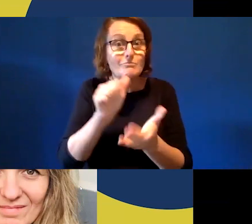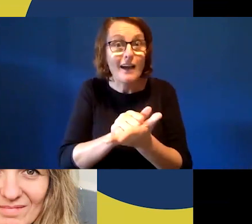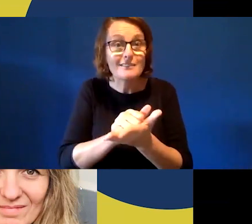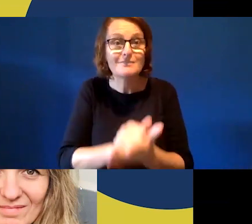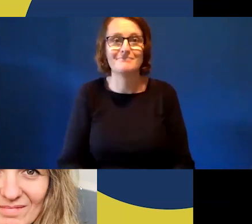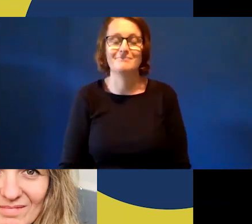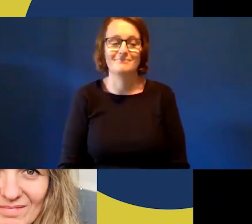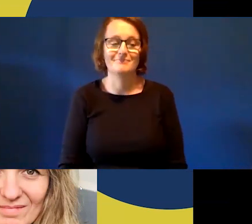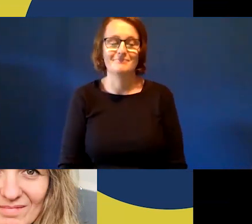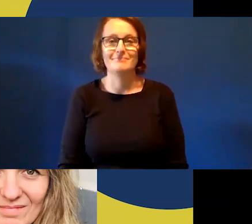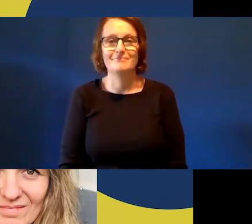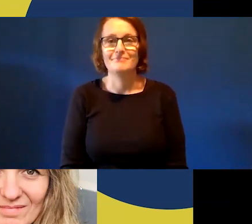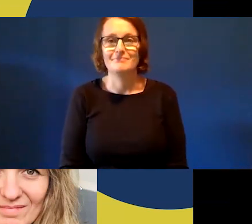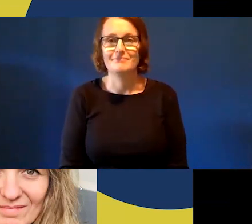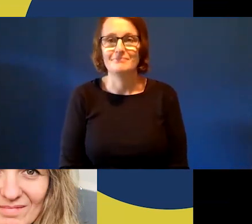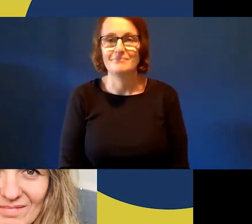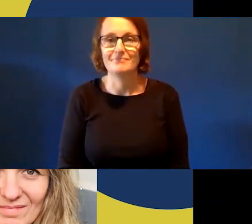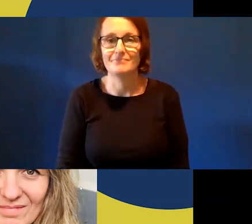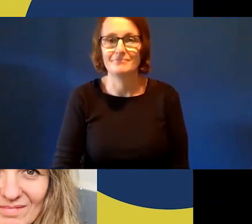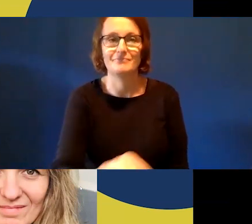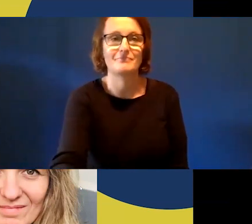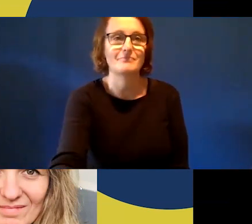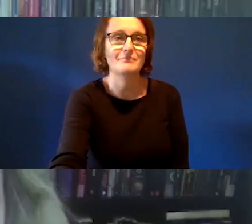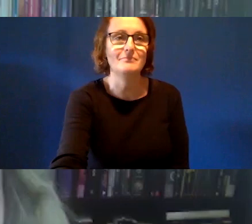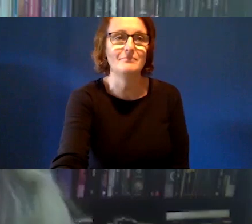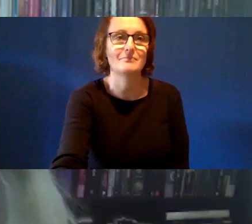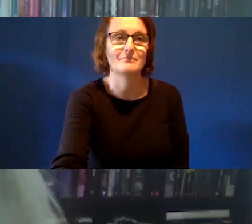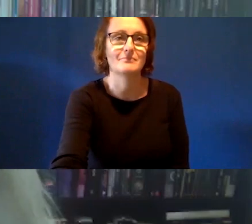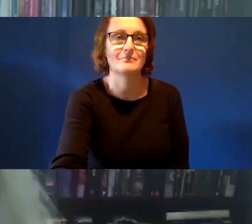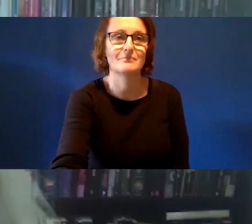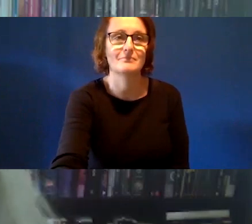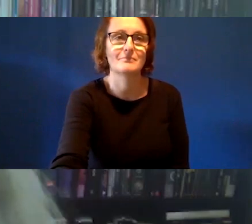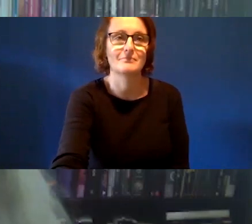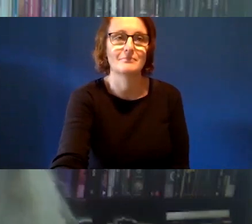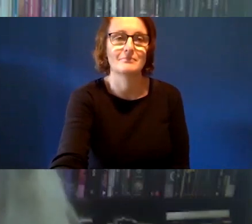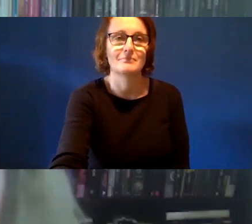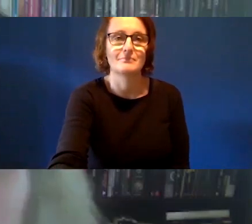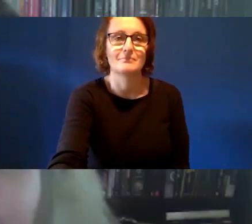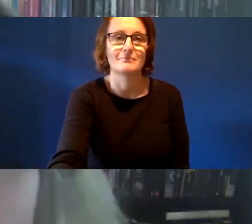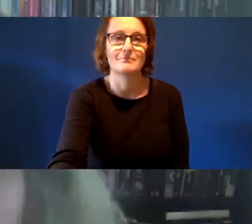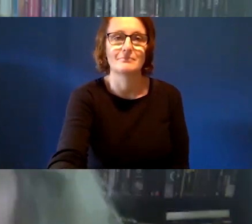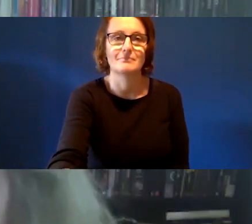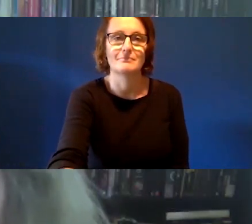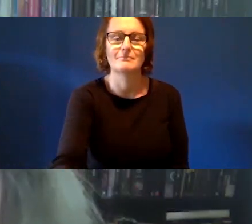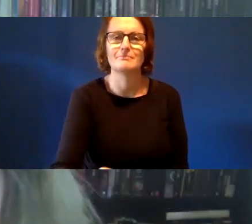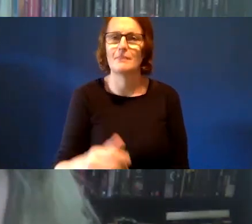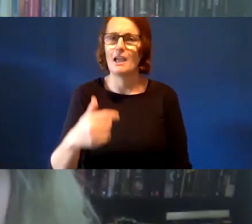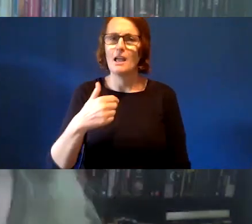Hi, yes!